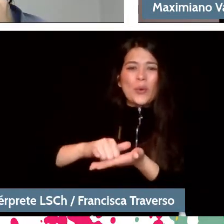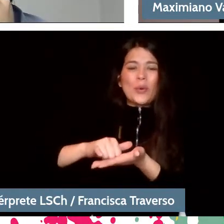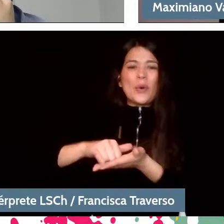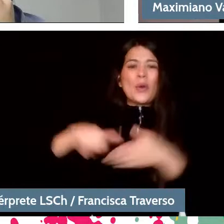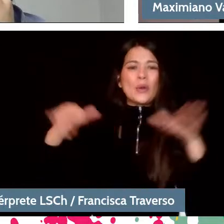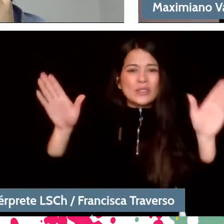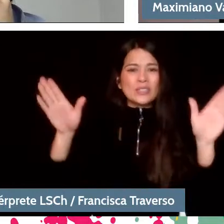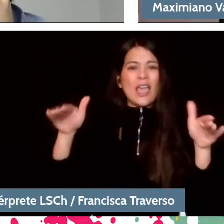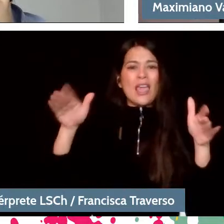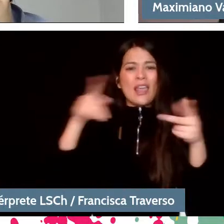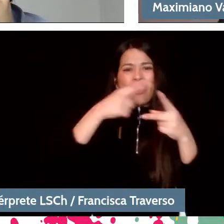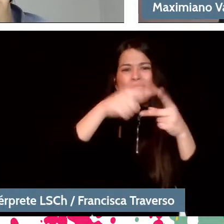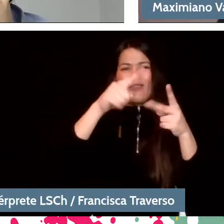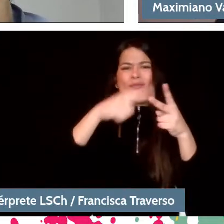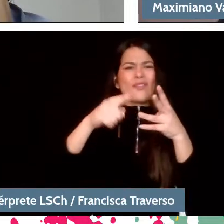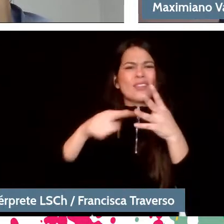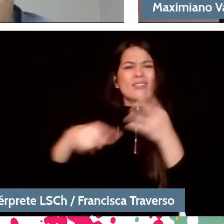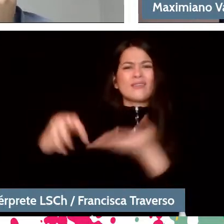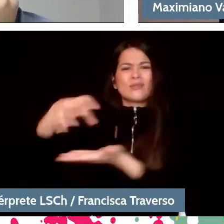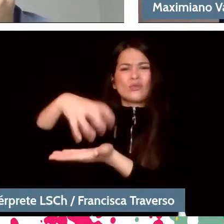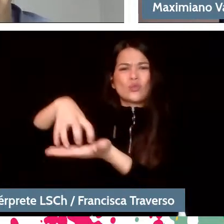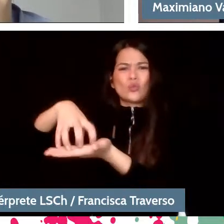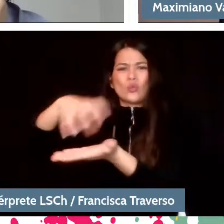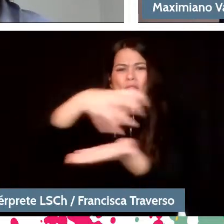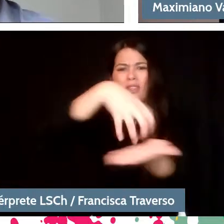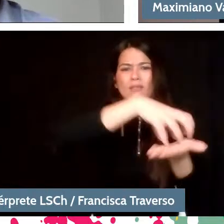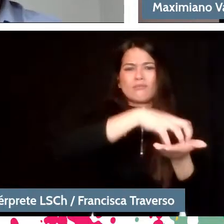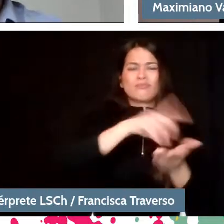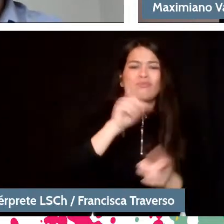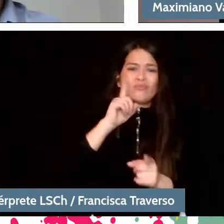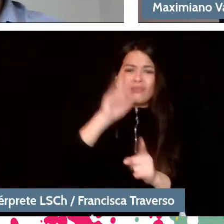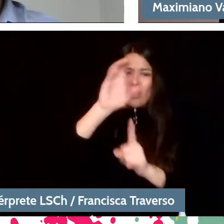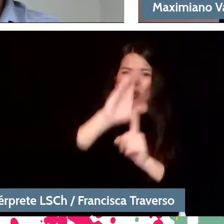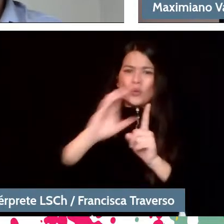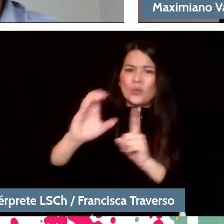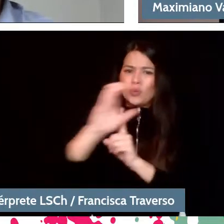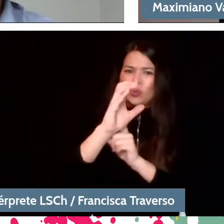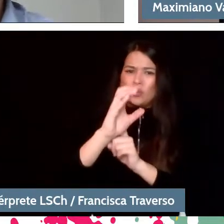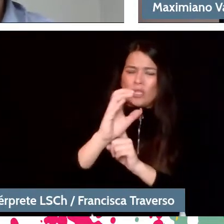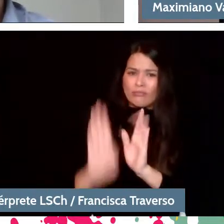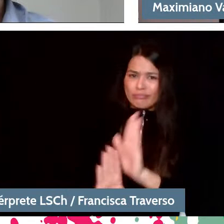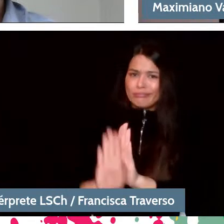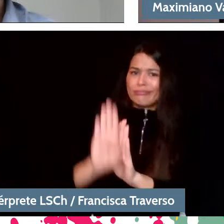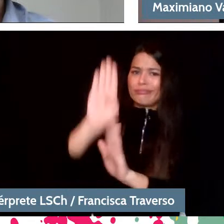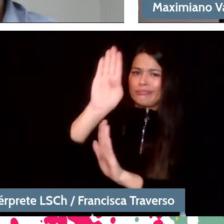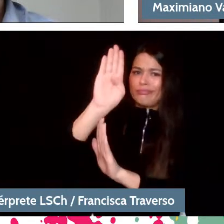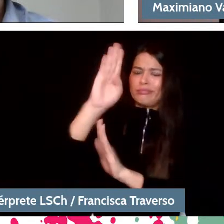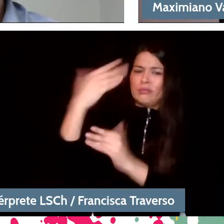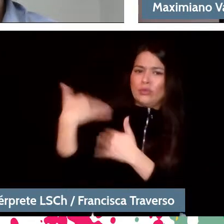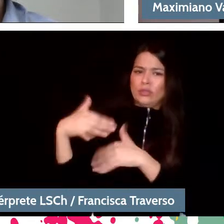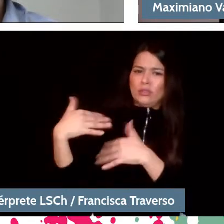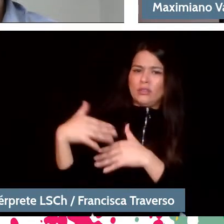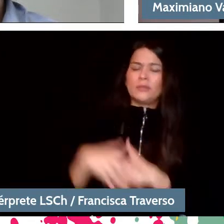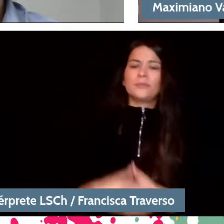which are the cities that have a very important cultural part. That is what orchestras from,